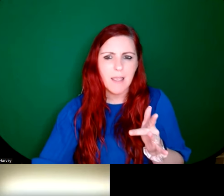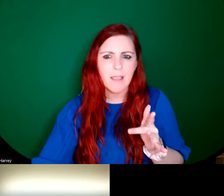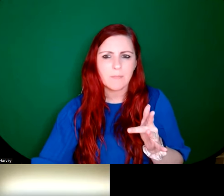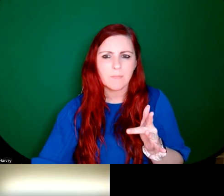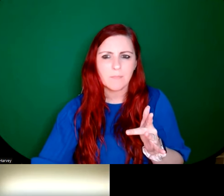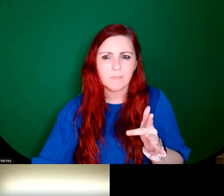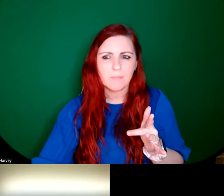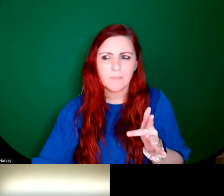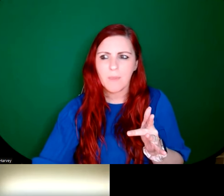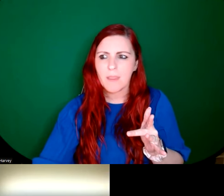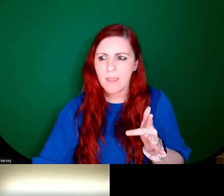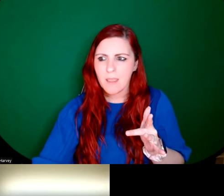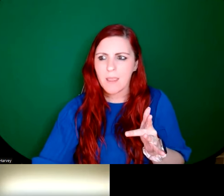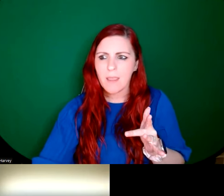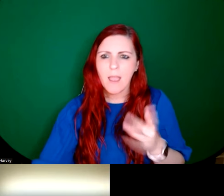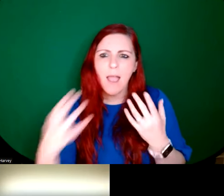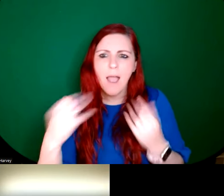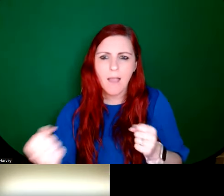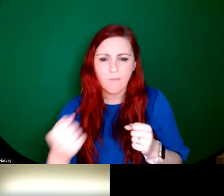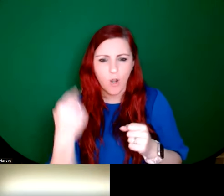has a lovely introduction to Irish stained glass and then it goes through every